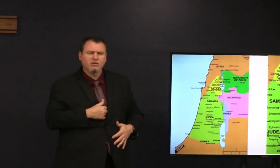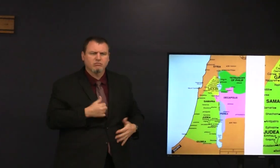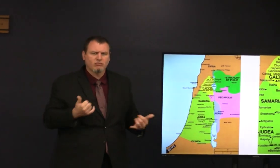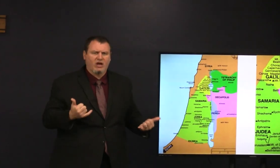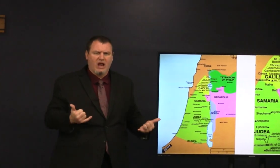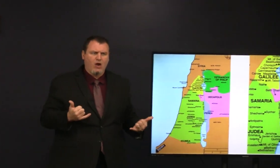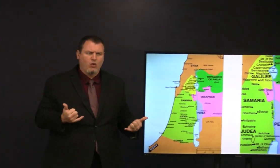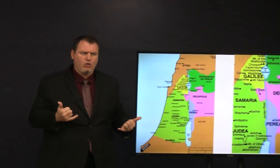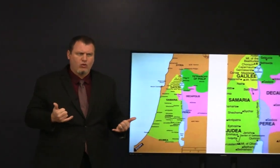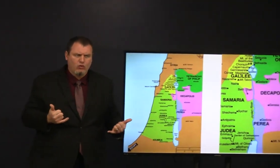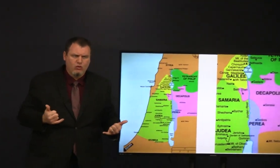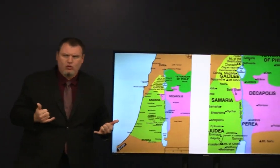so where are we now